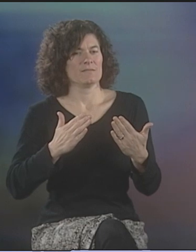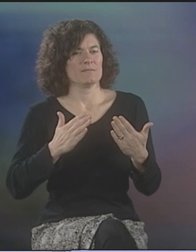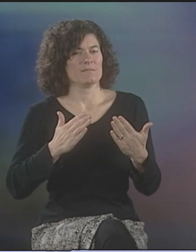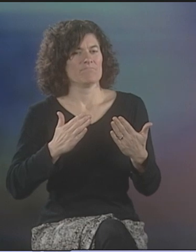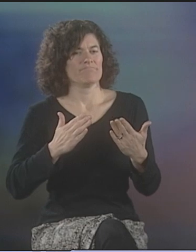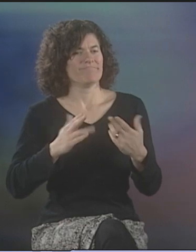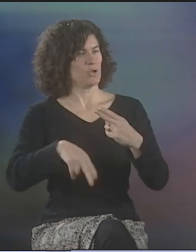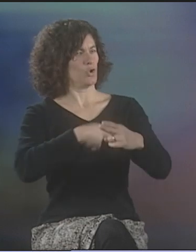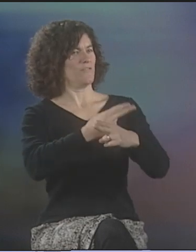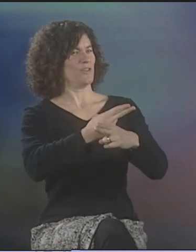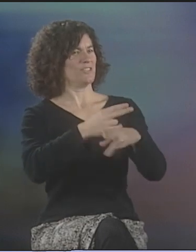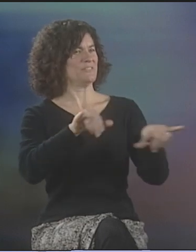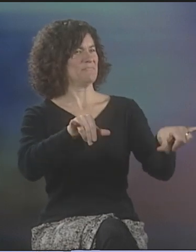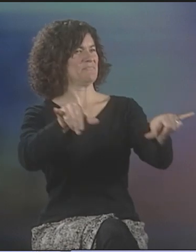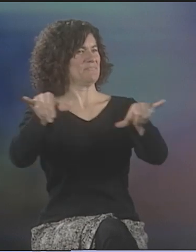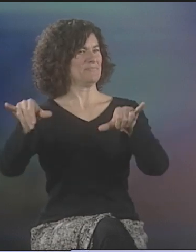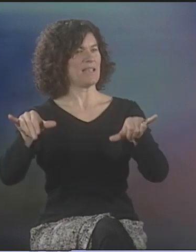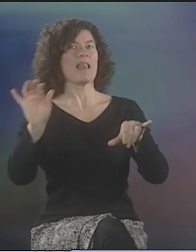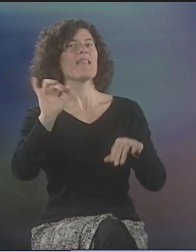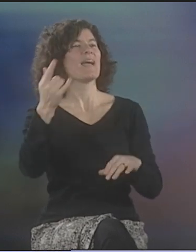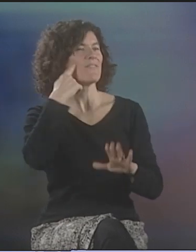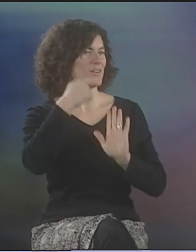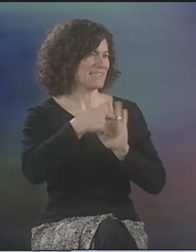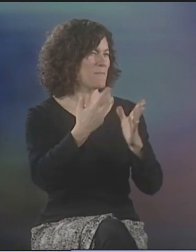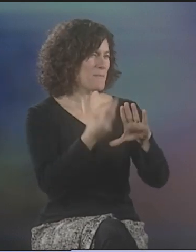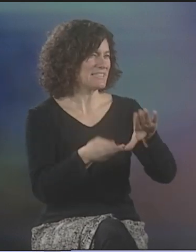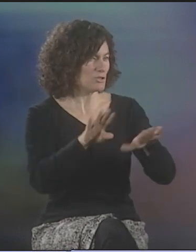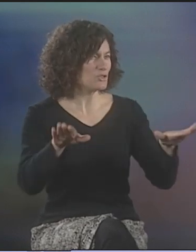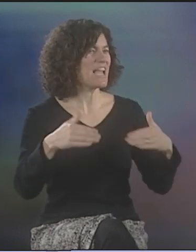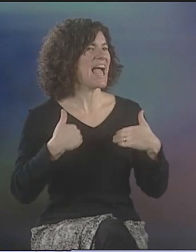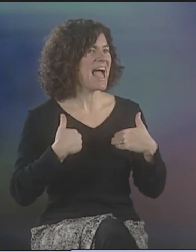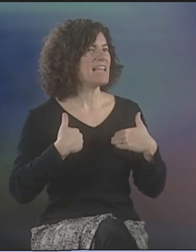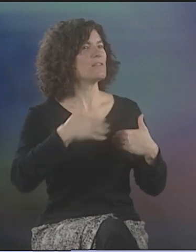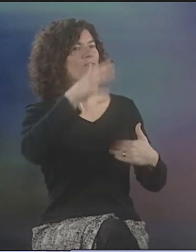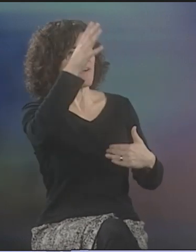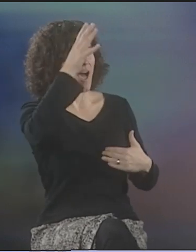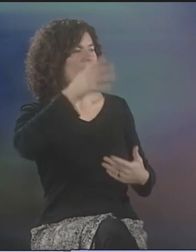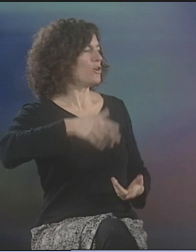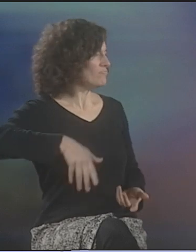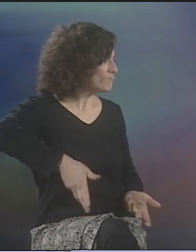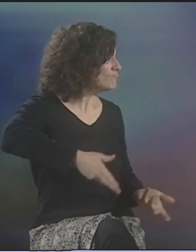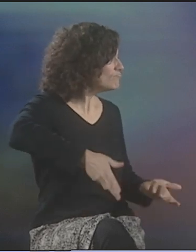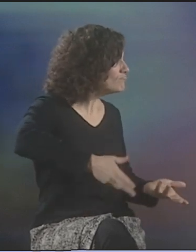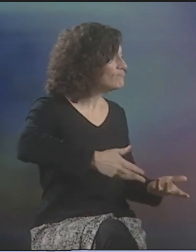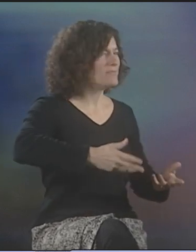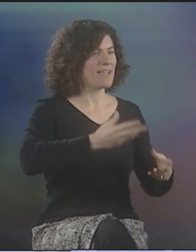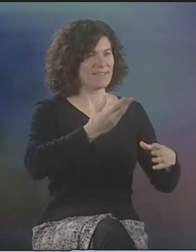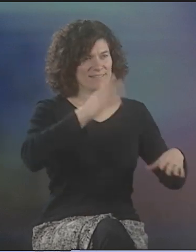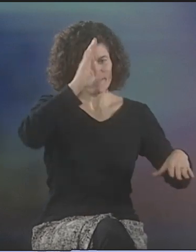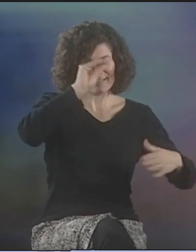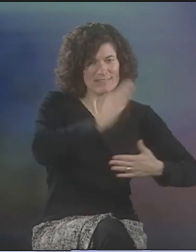SO...YOU KNOW, SHE WANTED TO MAKE SURE THAT SHE WAS ABLE TO ACCOMMODATE THAT.